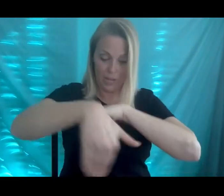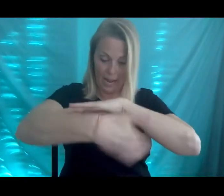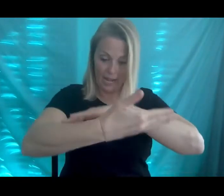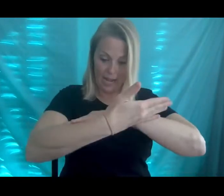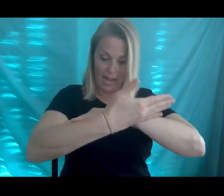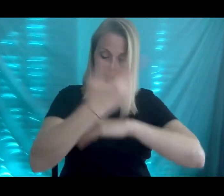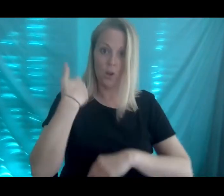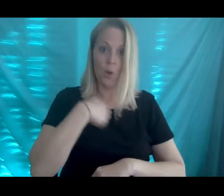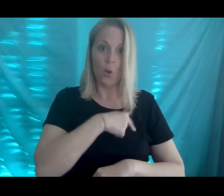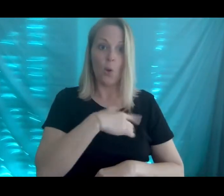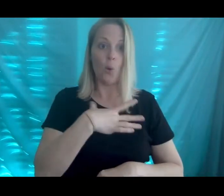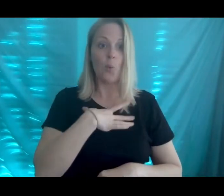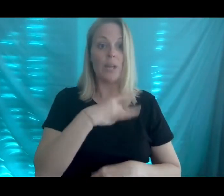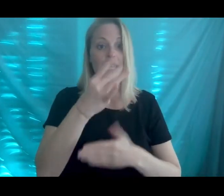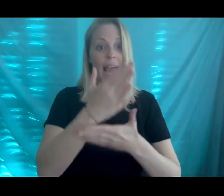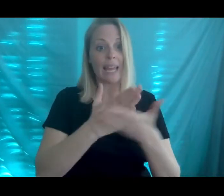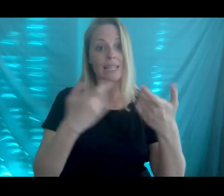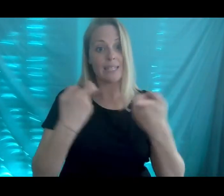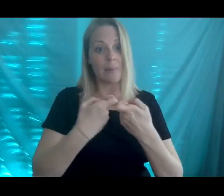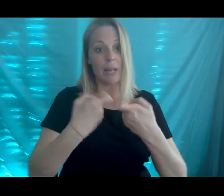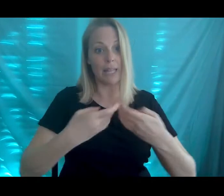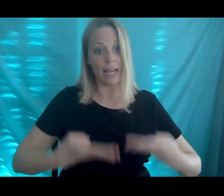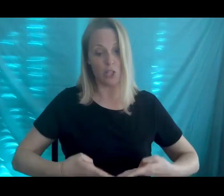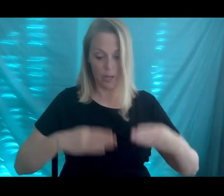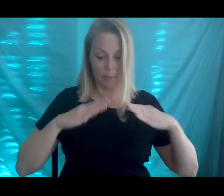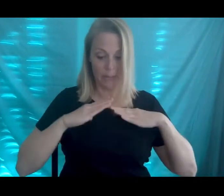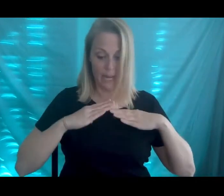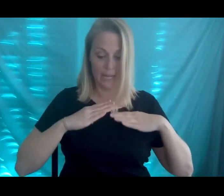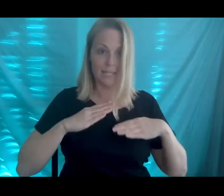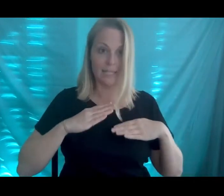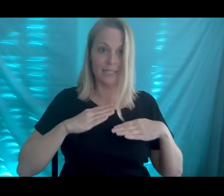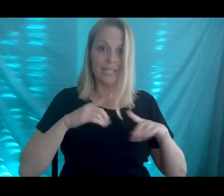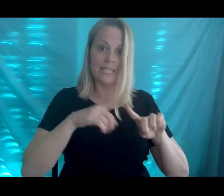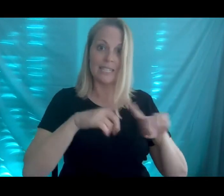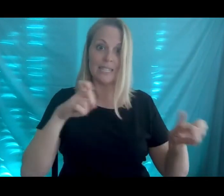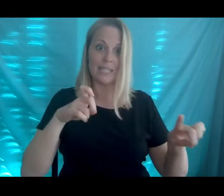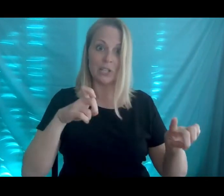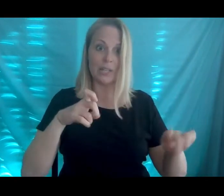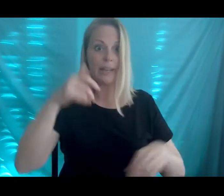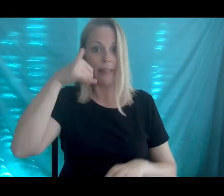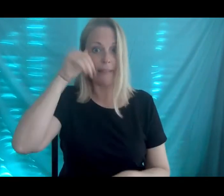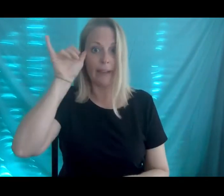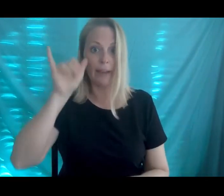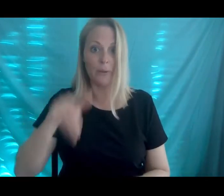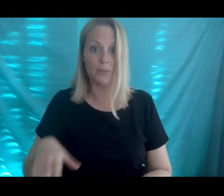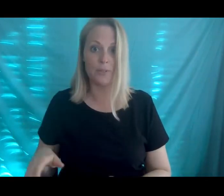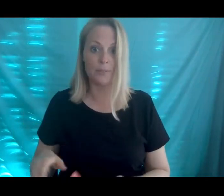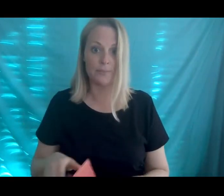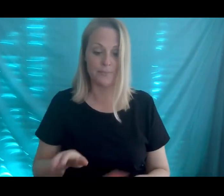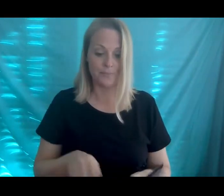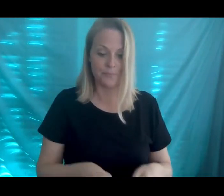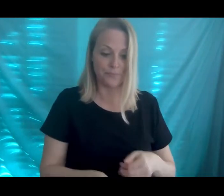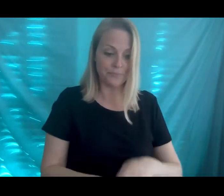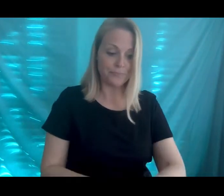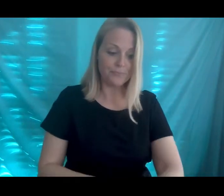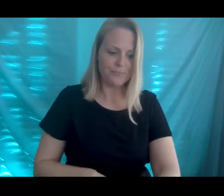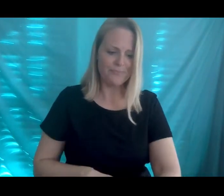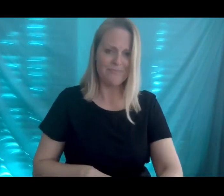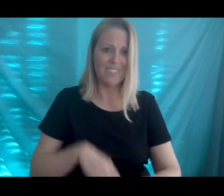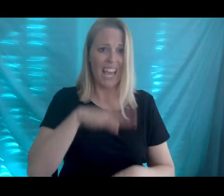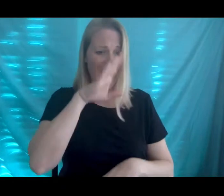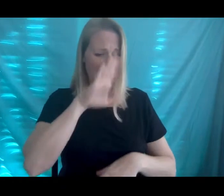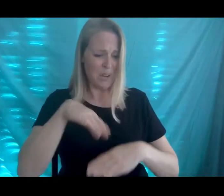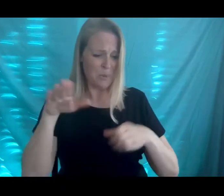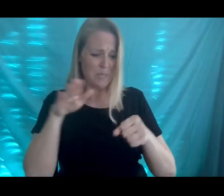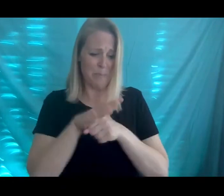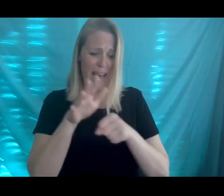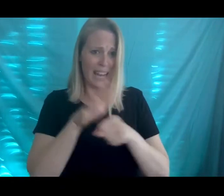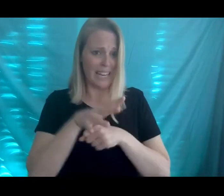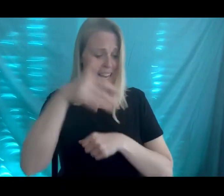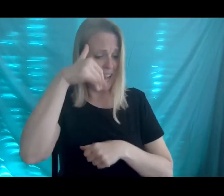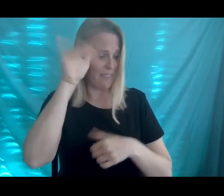night we'd like some electric blankets sincerely the cows it was bad enough the